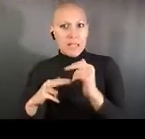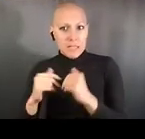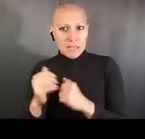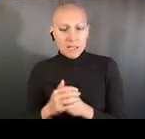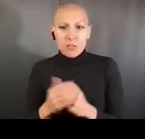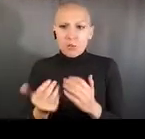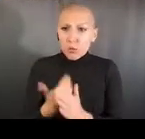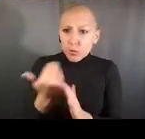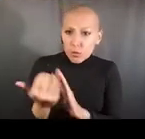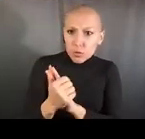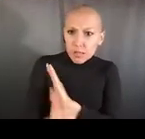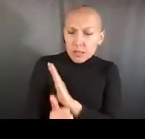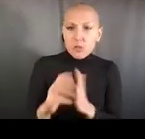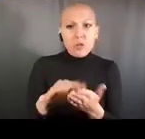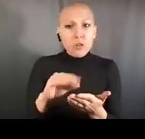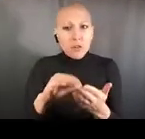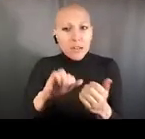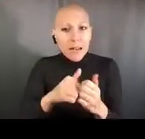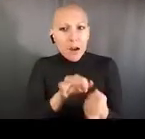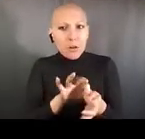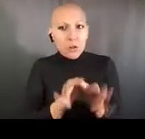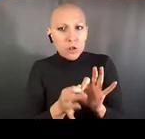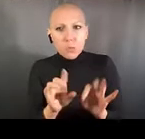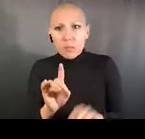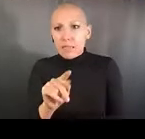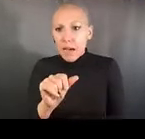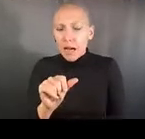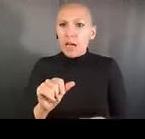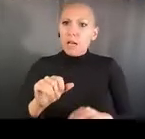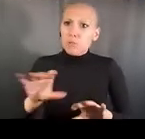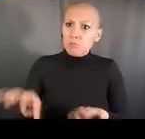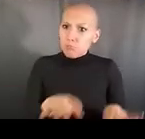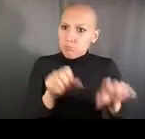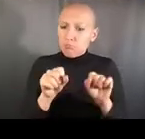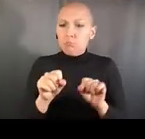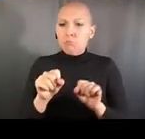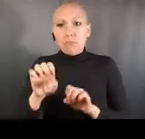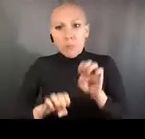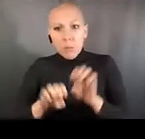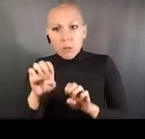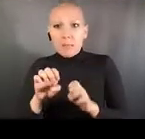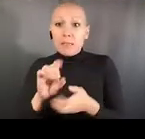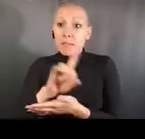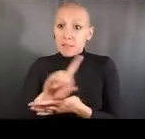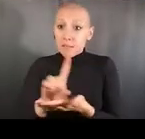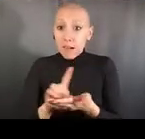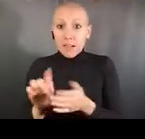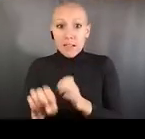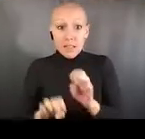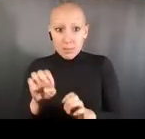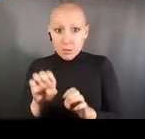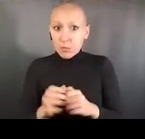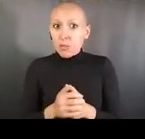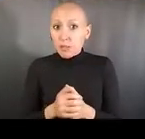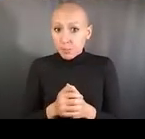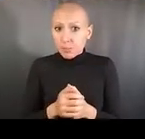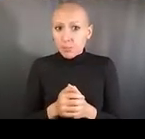getting hurt or god forbid killed, but it will also make your students more marketable